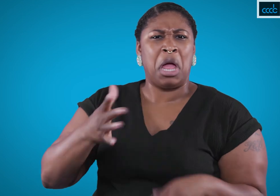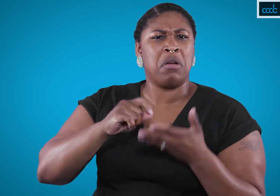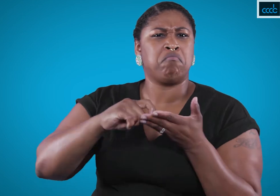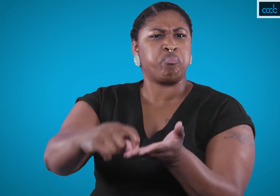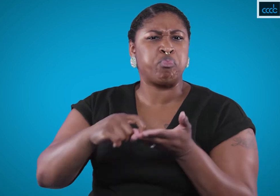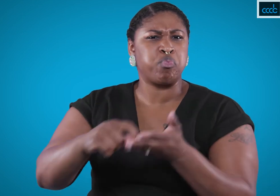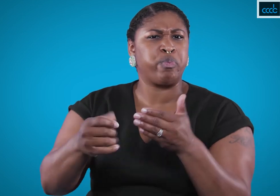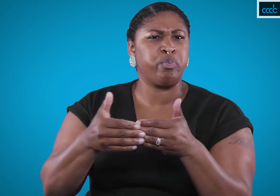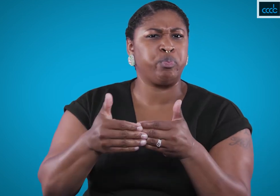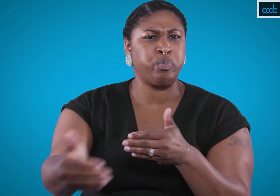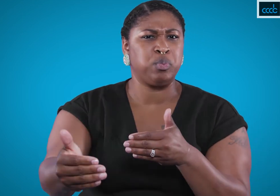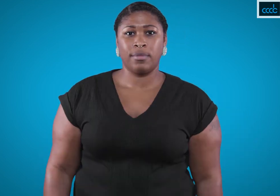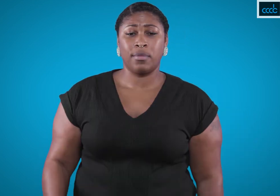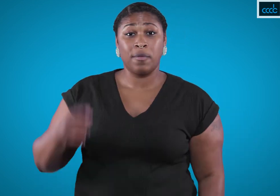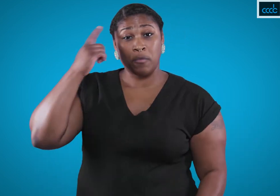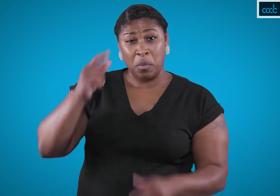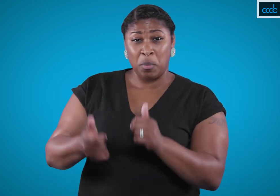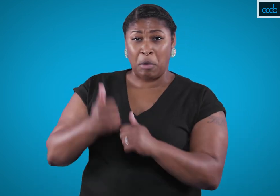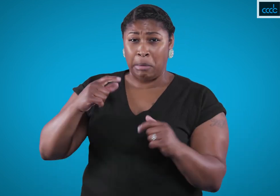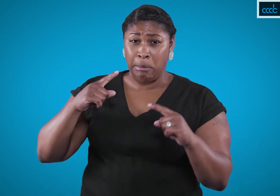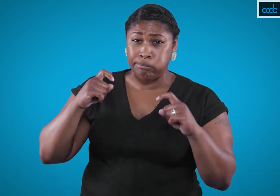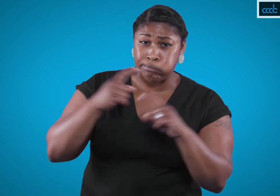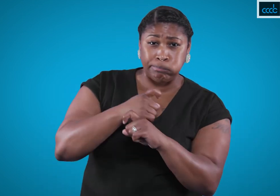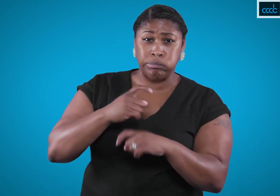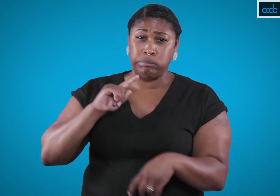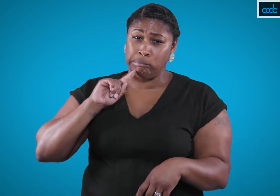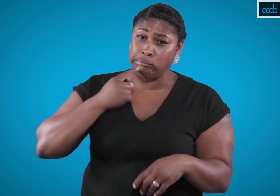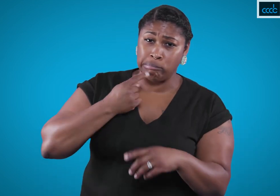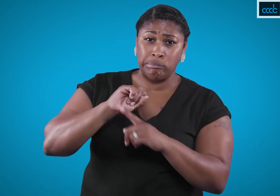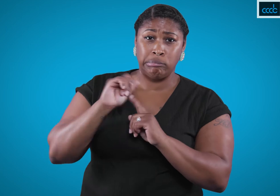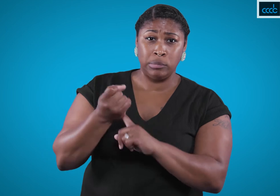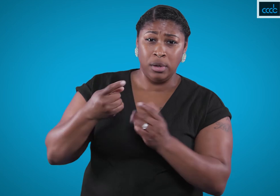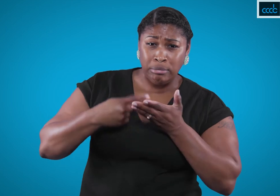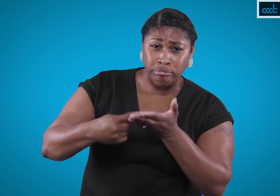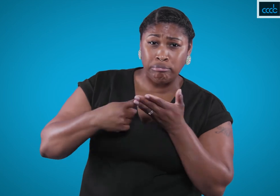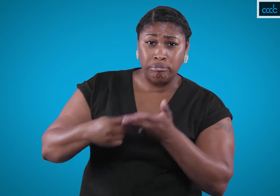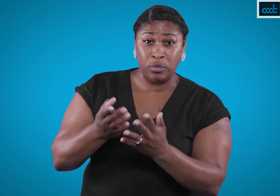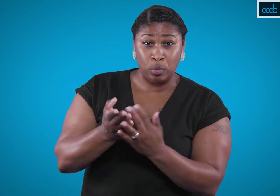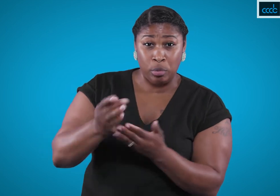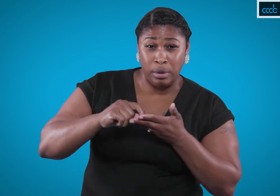to be able to write back and forth with you. For most complex medical discussions and serious situations,